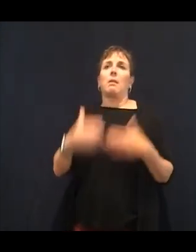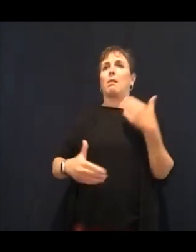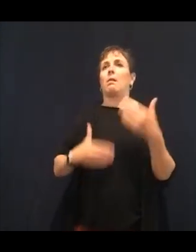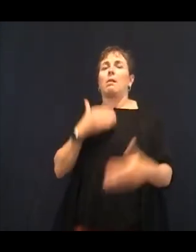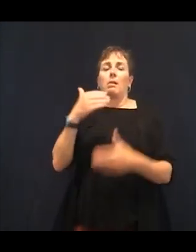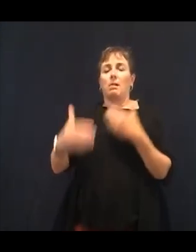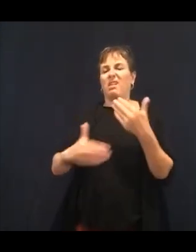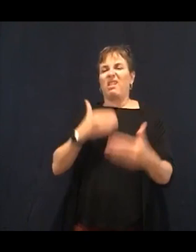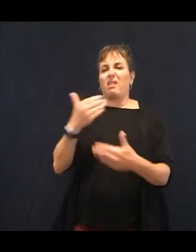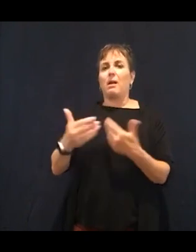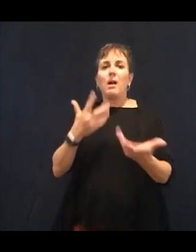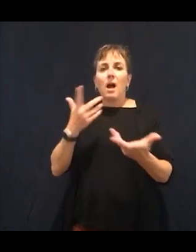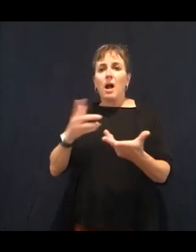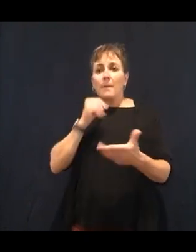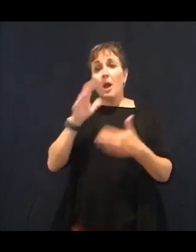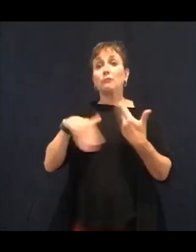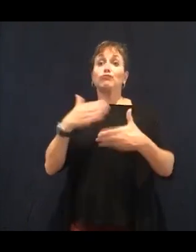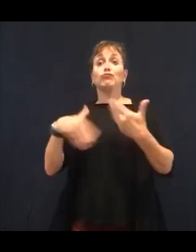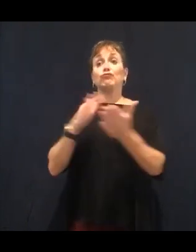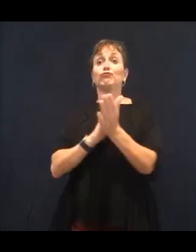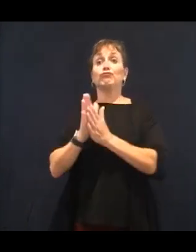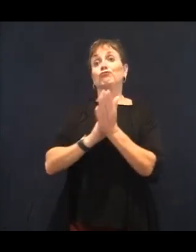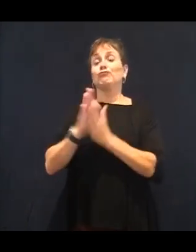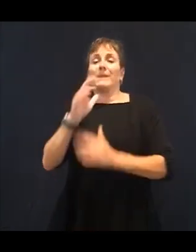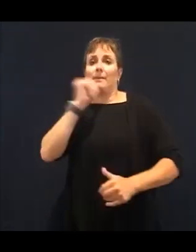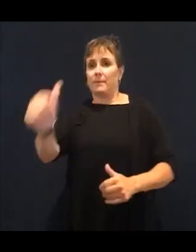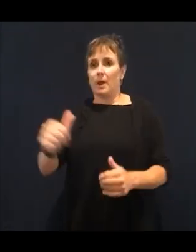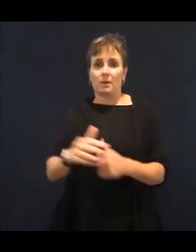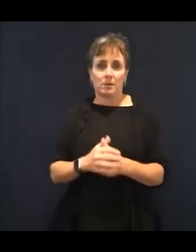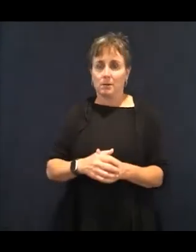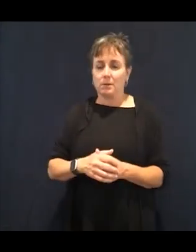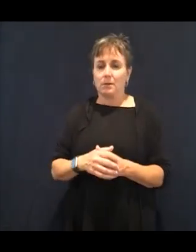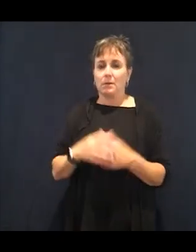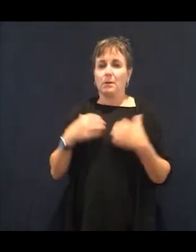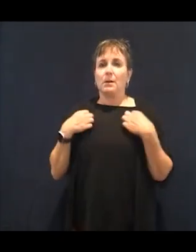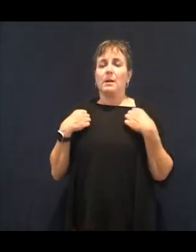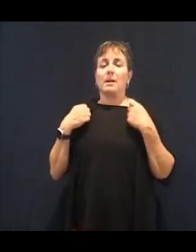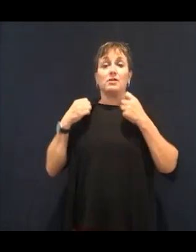So in talking about, right, this